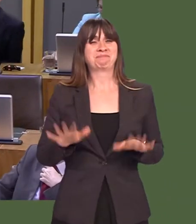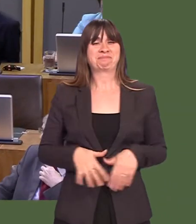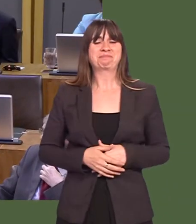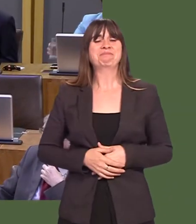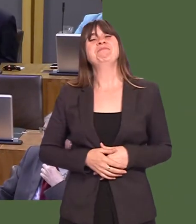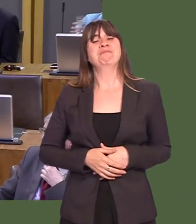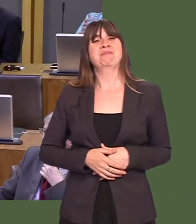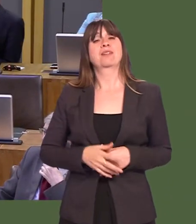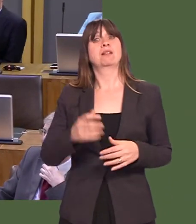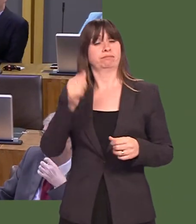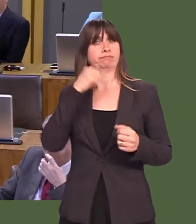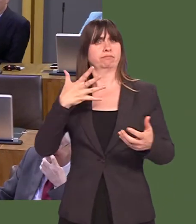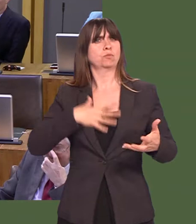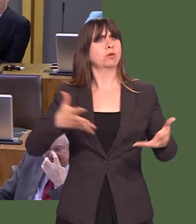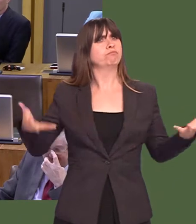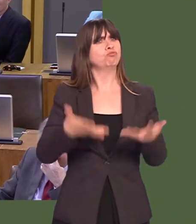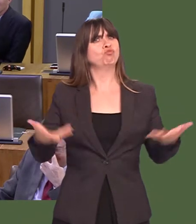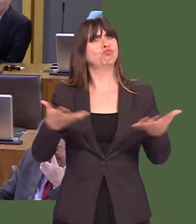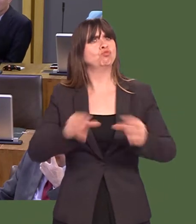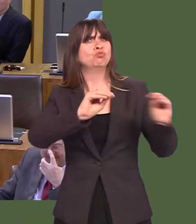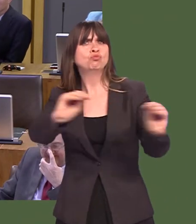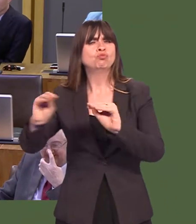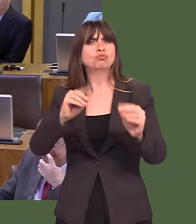In answer to his question, we do know, of course, that we want to encourage coding skills.